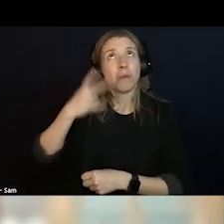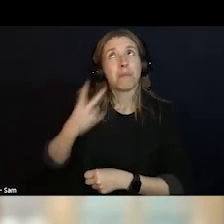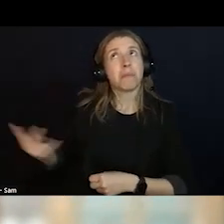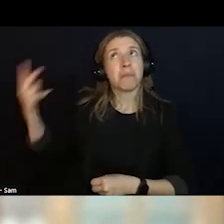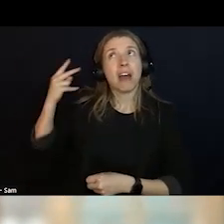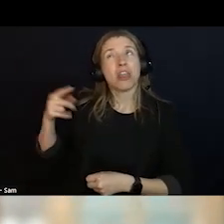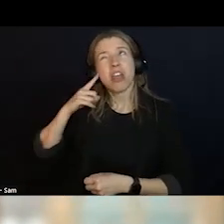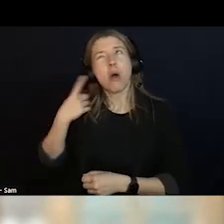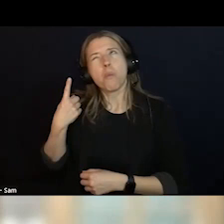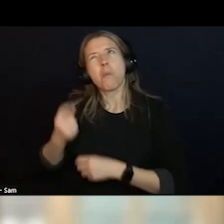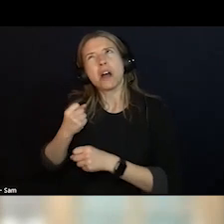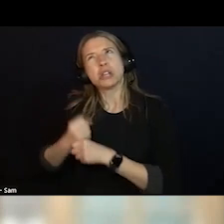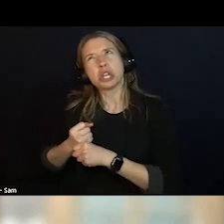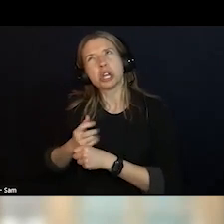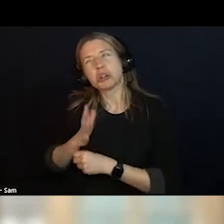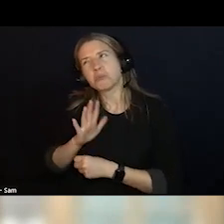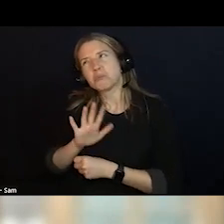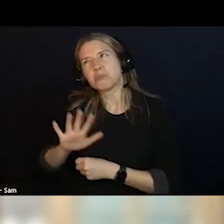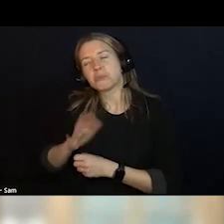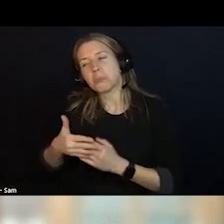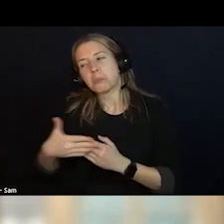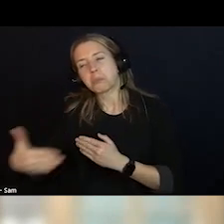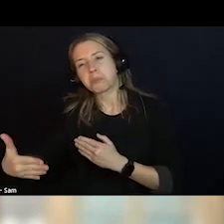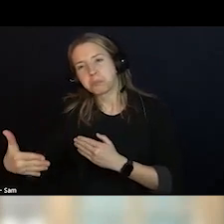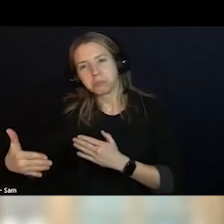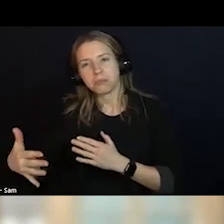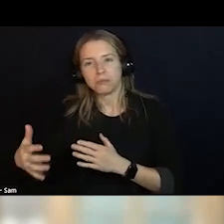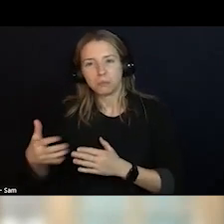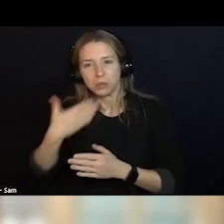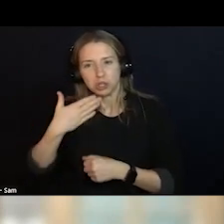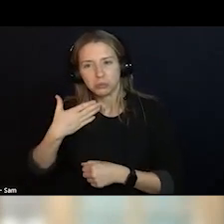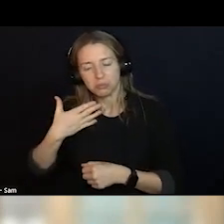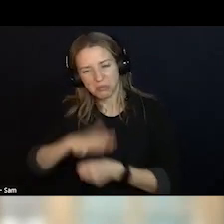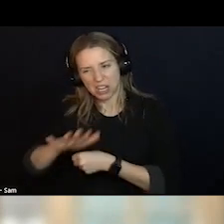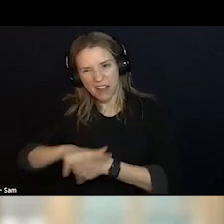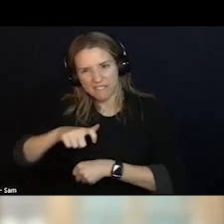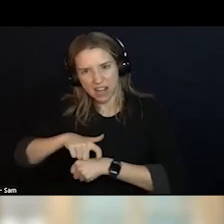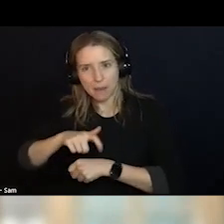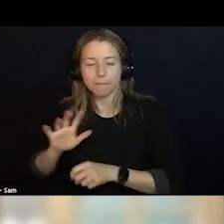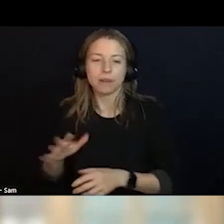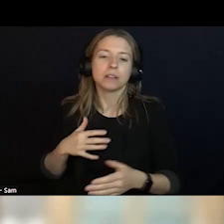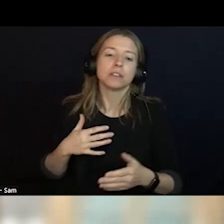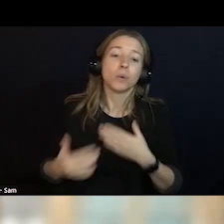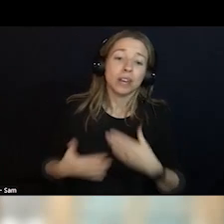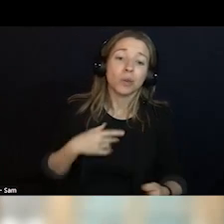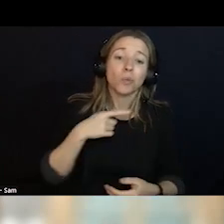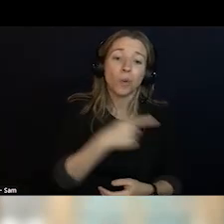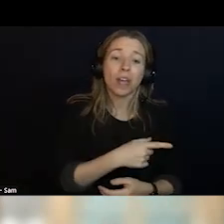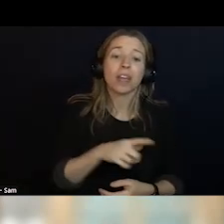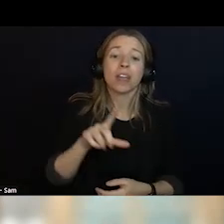PEOPLE IN LA COUNTY ASKED FOR THIS TO BE BUILT IN THE COUNTY. THEY FUNDED IT.